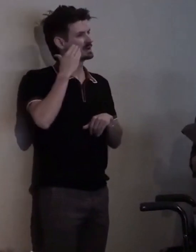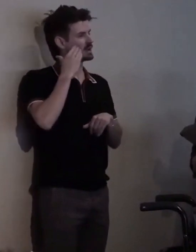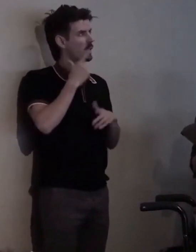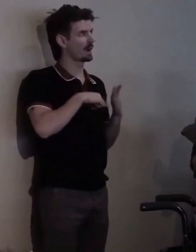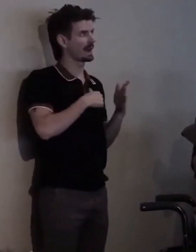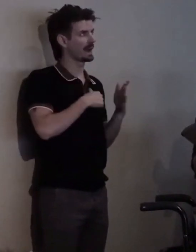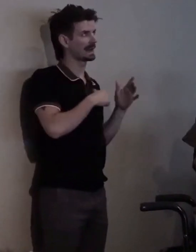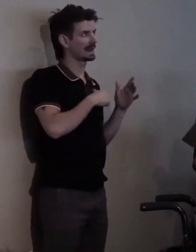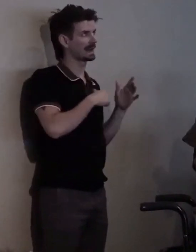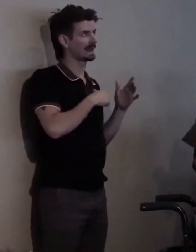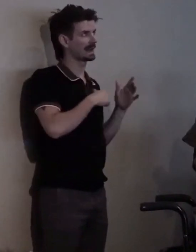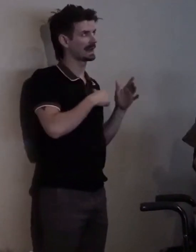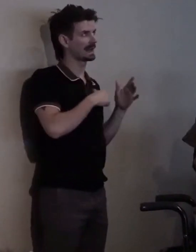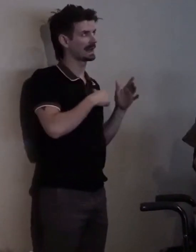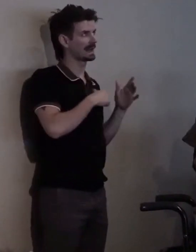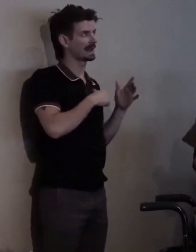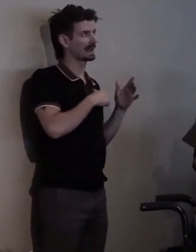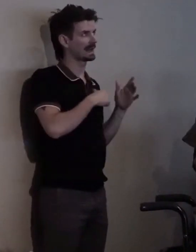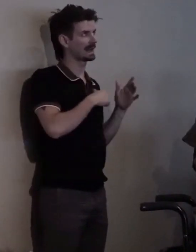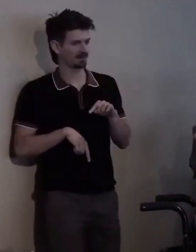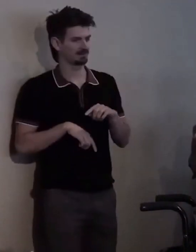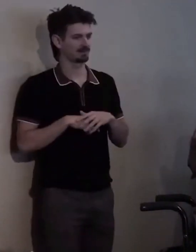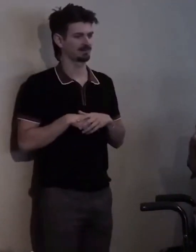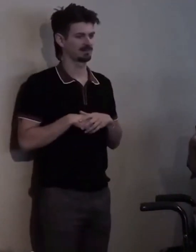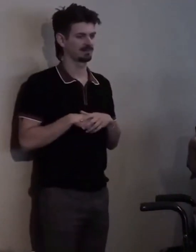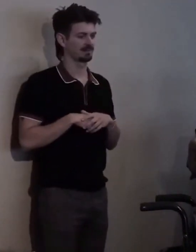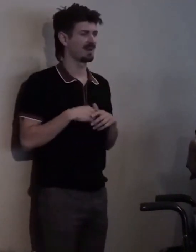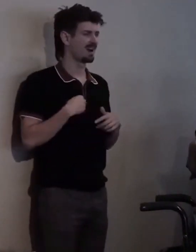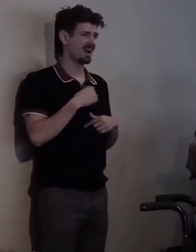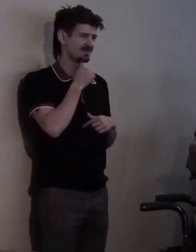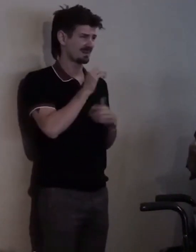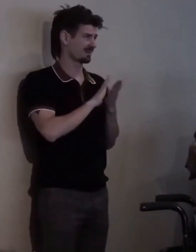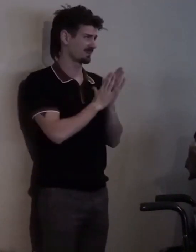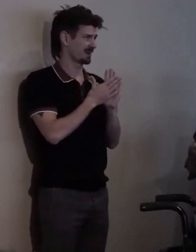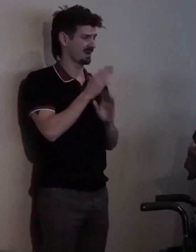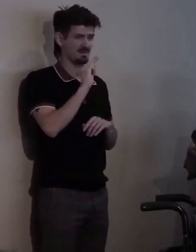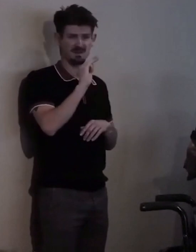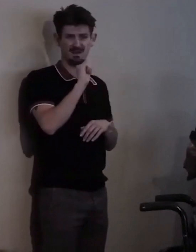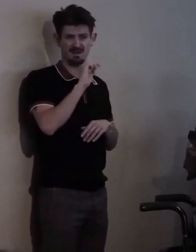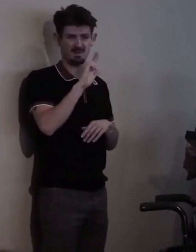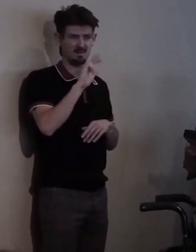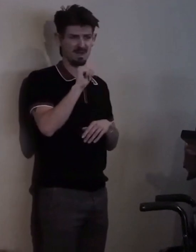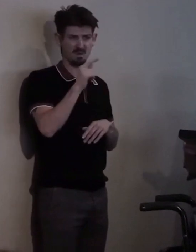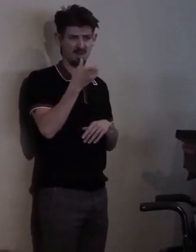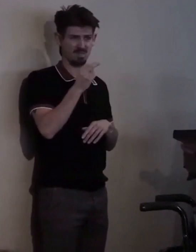I am not going to try to be a marathon runner. That's stupid,